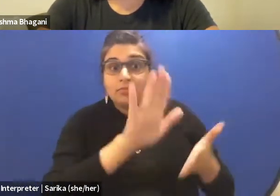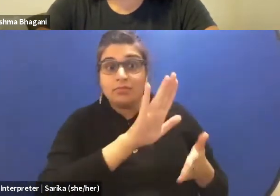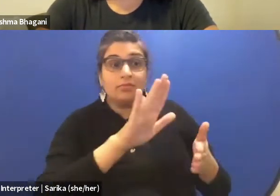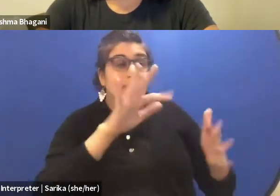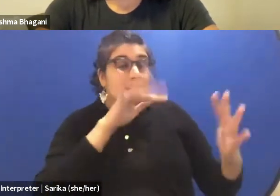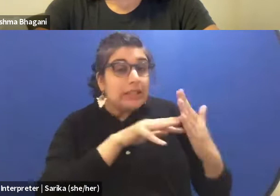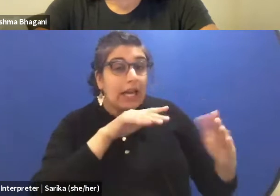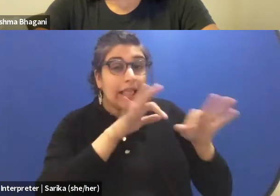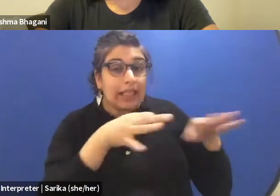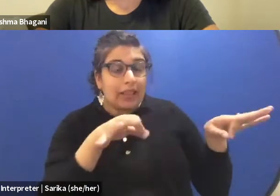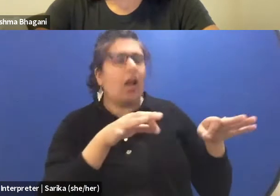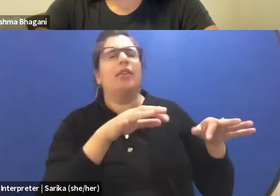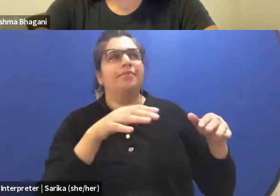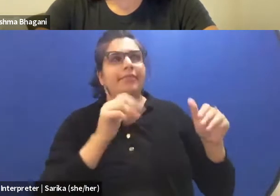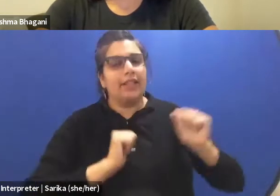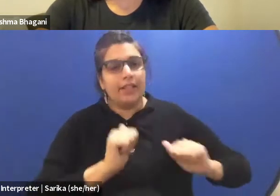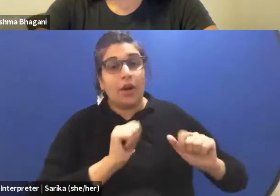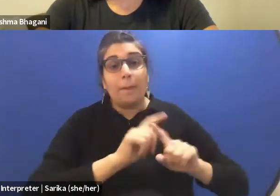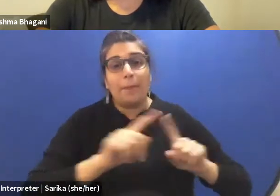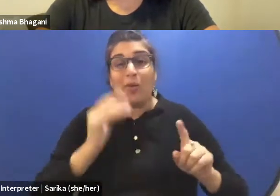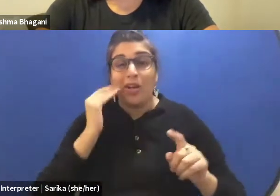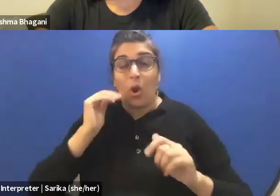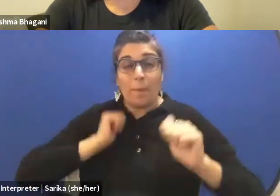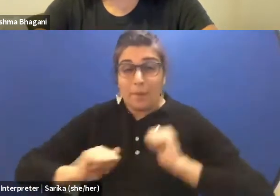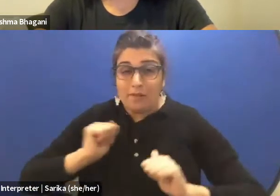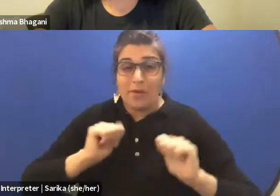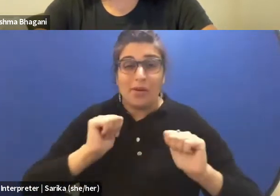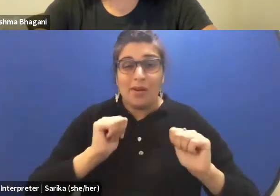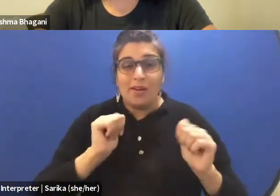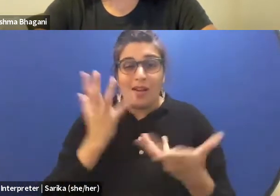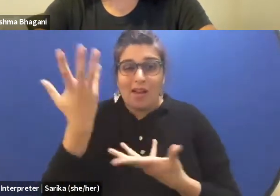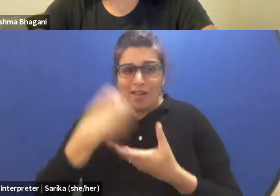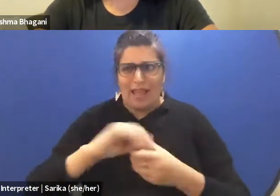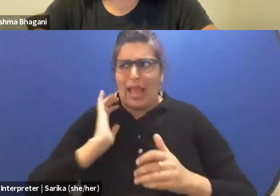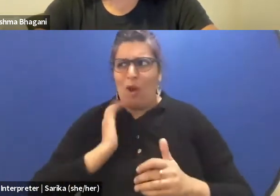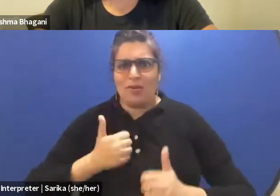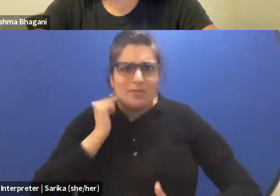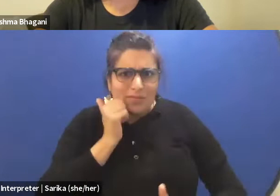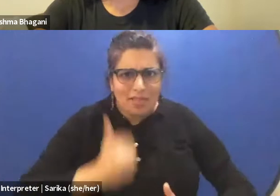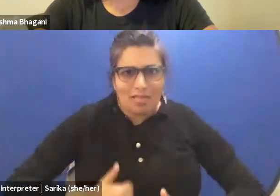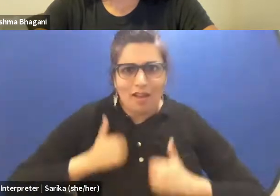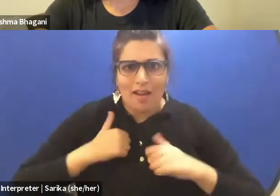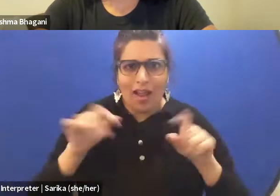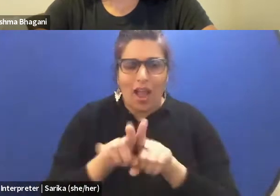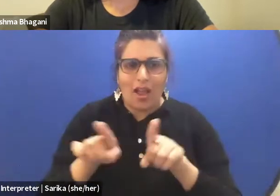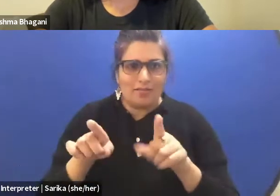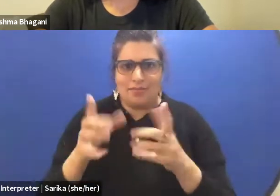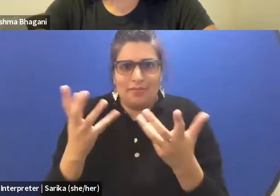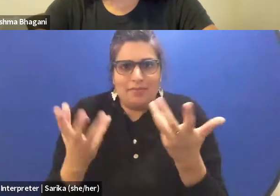but we also know that performance and theater itself is part of our daily life as African.